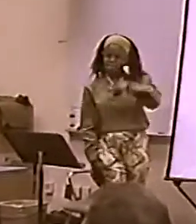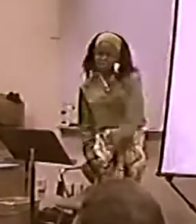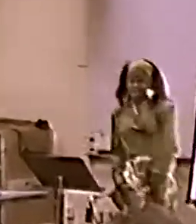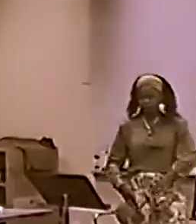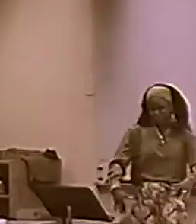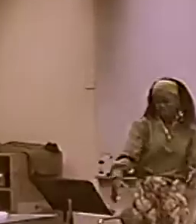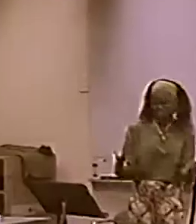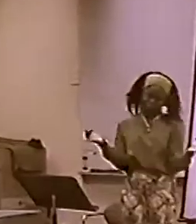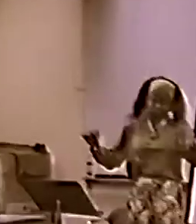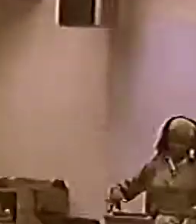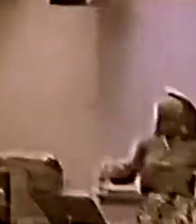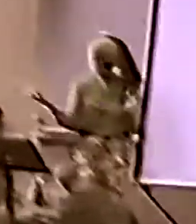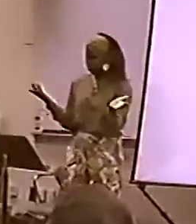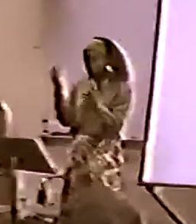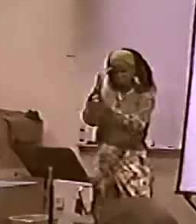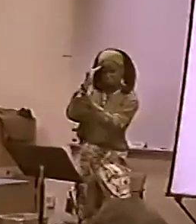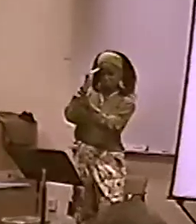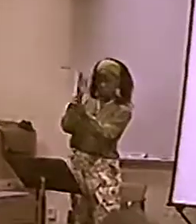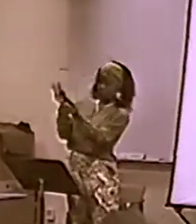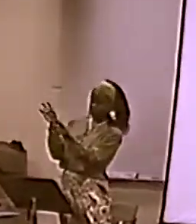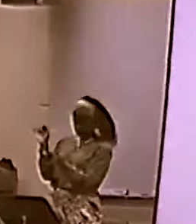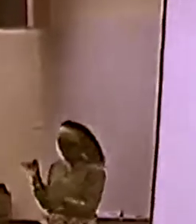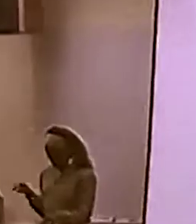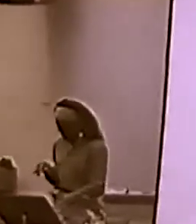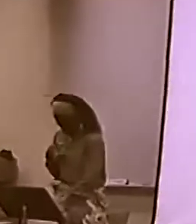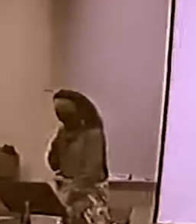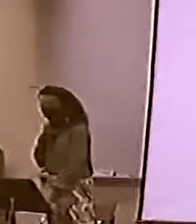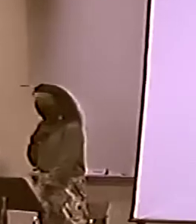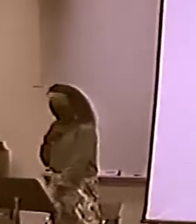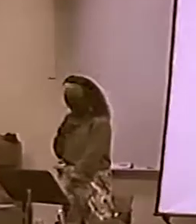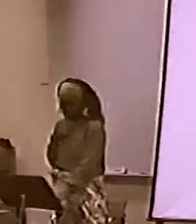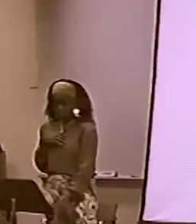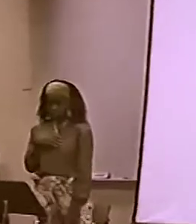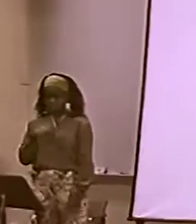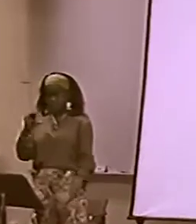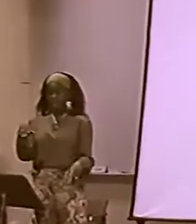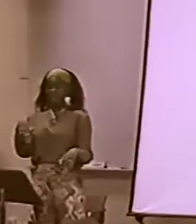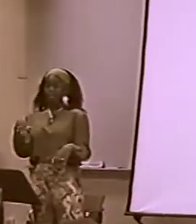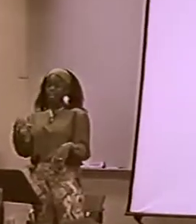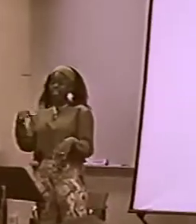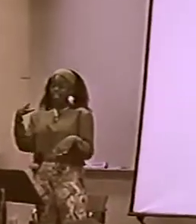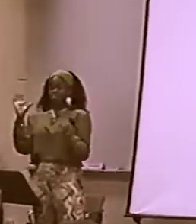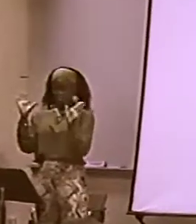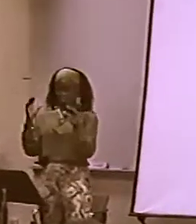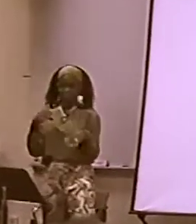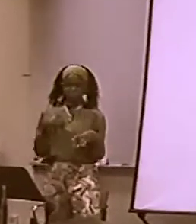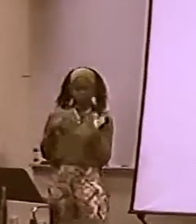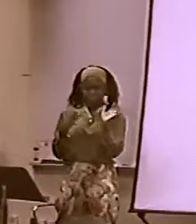HELLO, YOUNG FELLA. YOU SAY "YO, MAN." YOU KNOW, "YO, MAN, WHAT'S UP?" YOU KNOW, THAT'S THE SAME TYPE GESTURE.